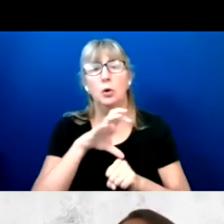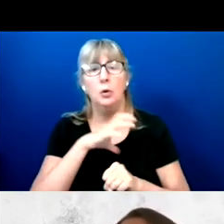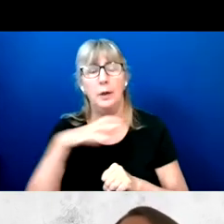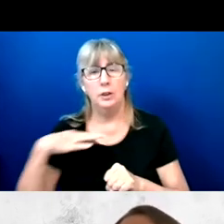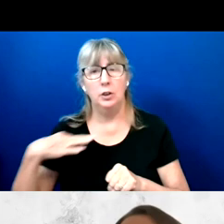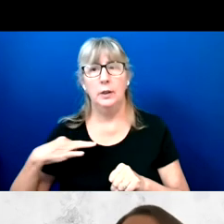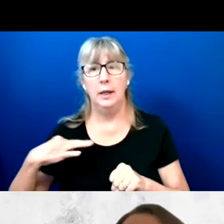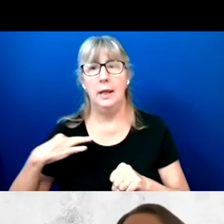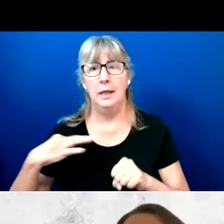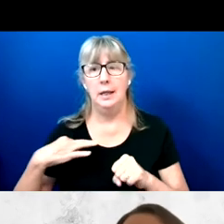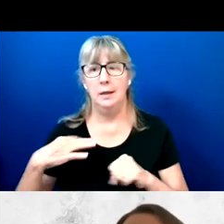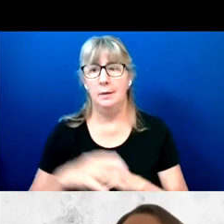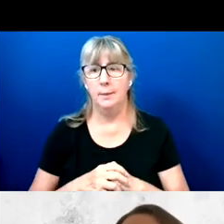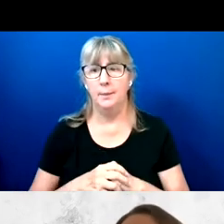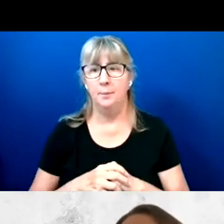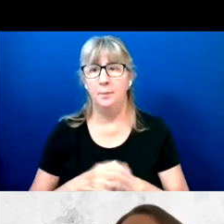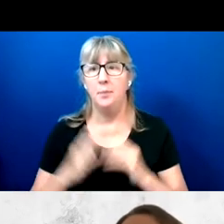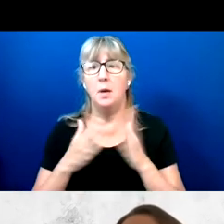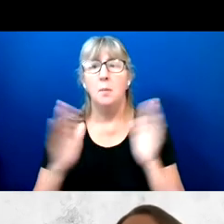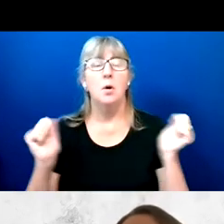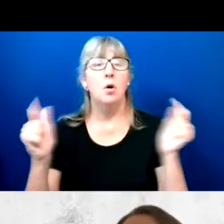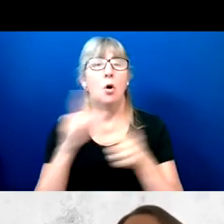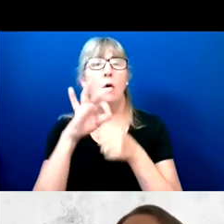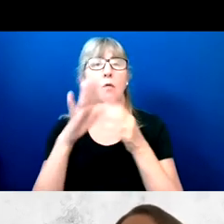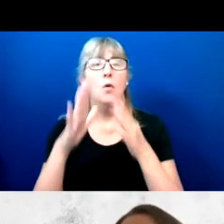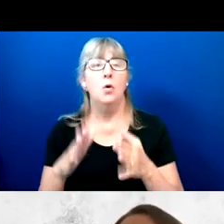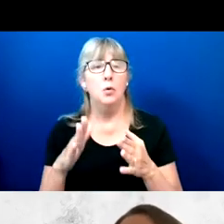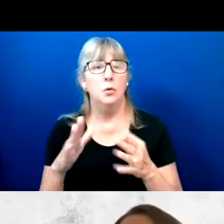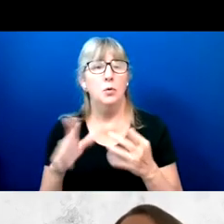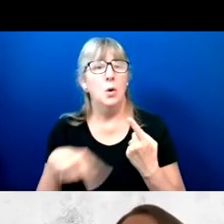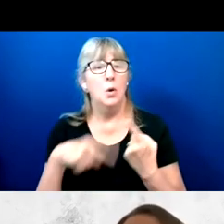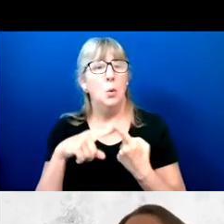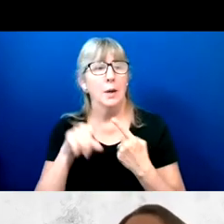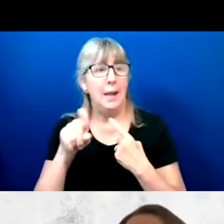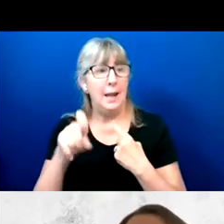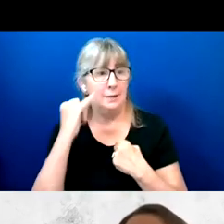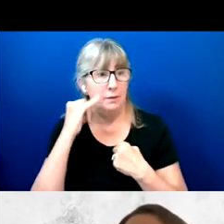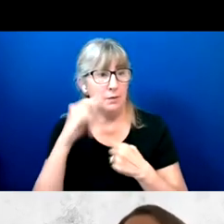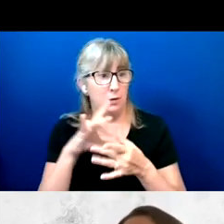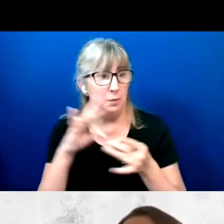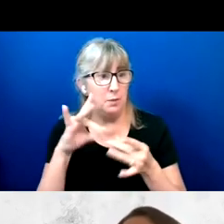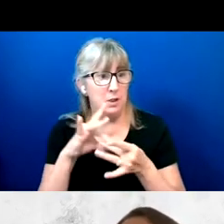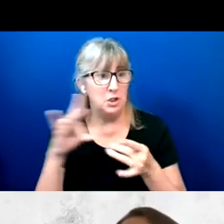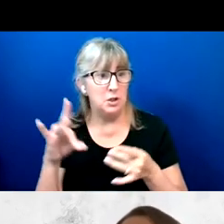Among all voters when asked if they recall any mention of disability issues, the answer